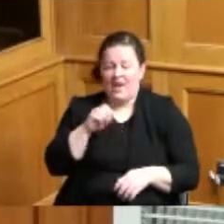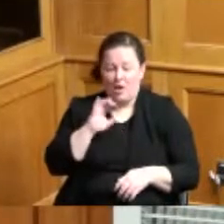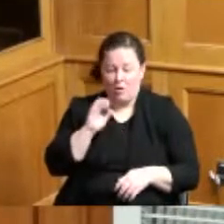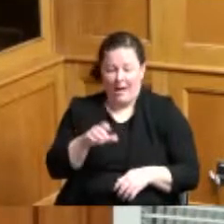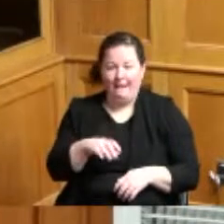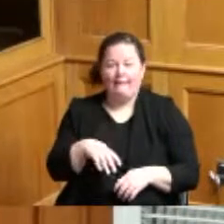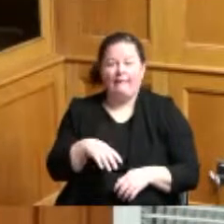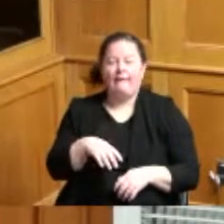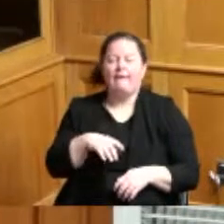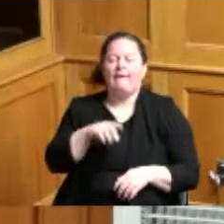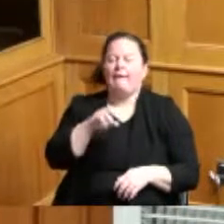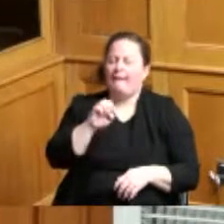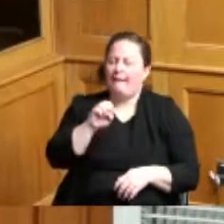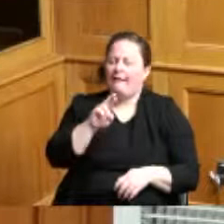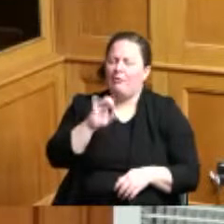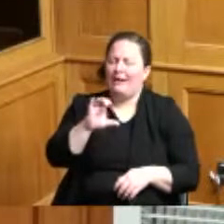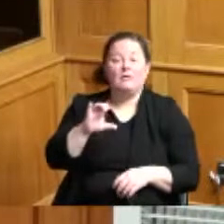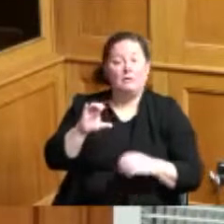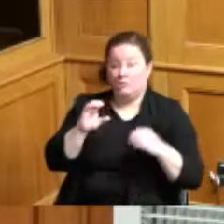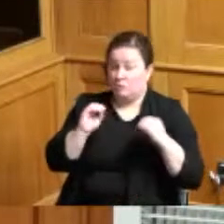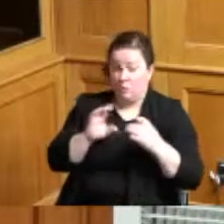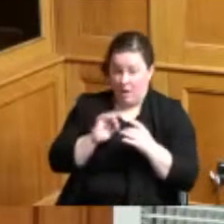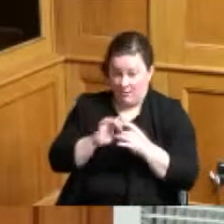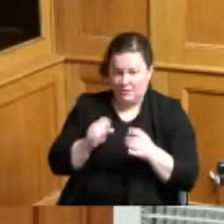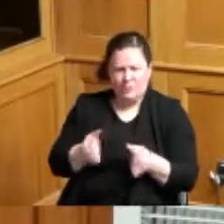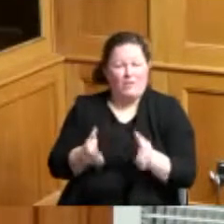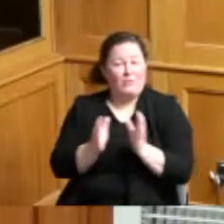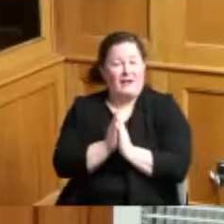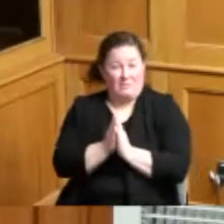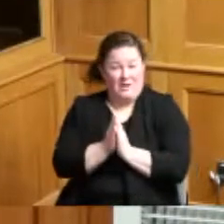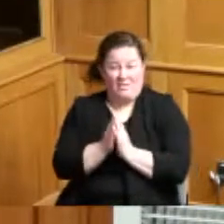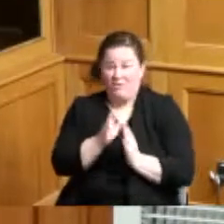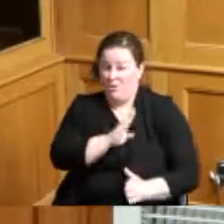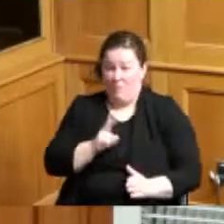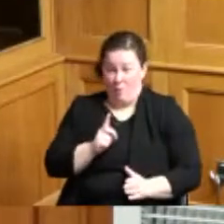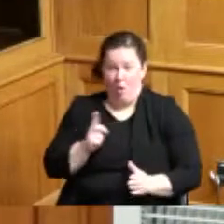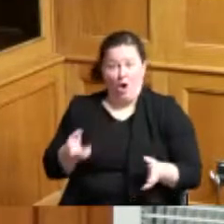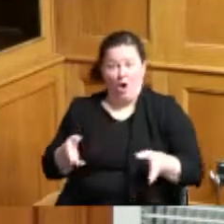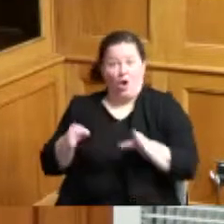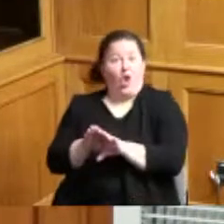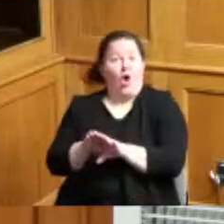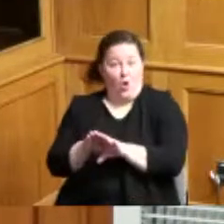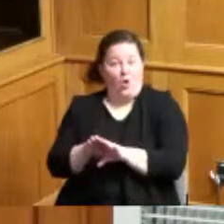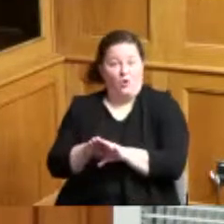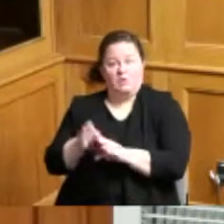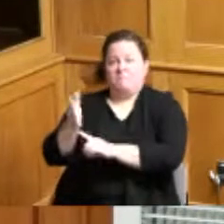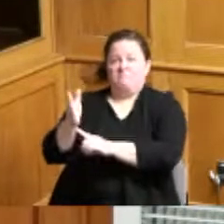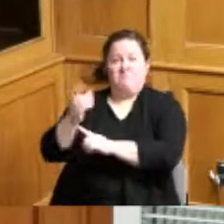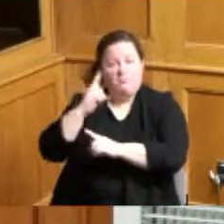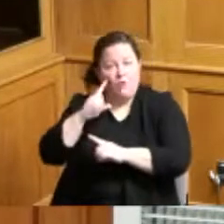that the the board would close the hearing for public comments I know we Commissioner Reece has